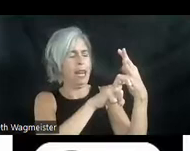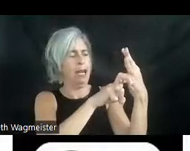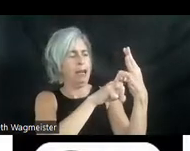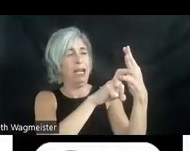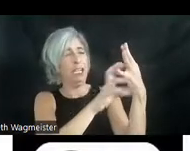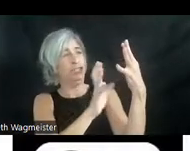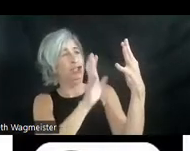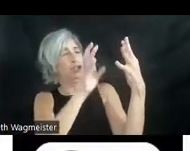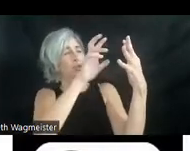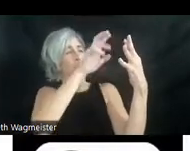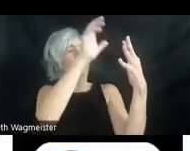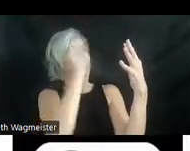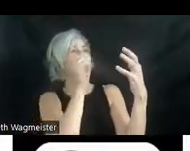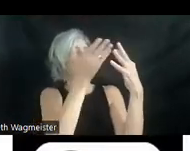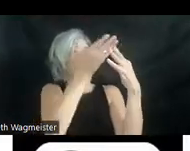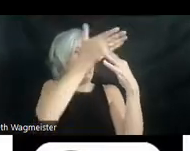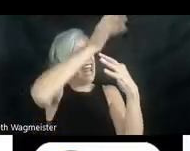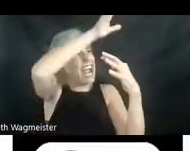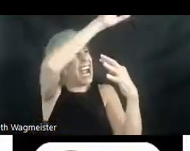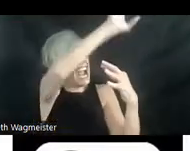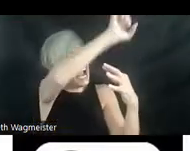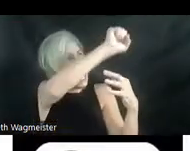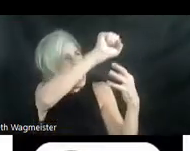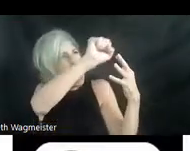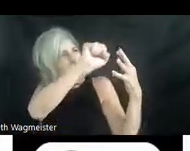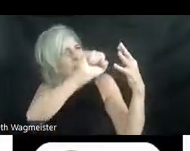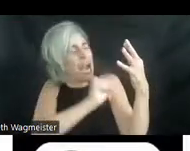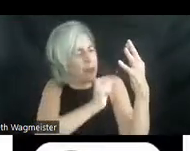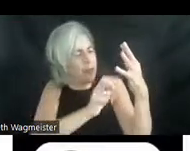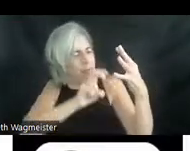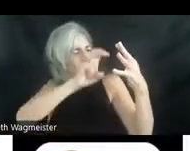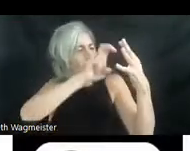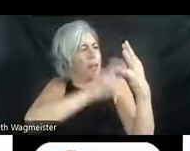an arm between a fork in the trunk of the tree and wedges in his head and shoulder.